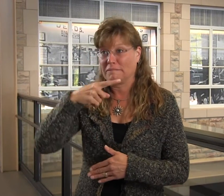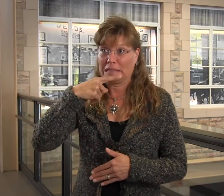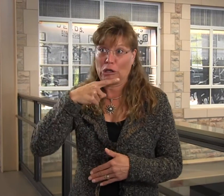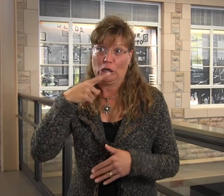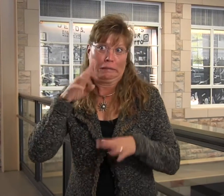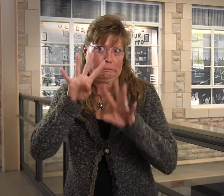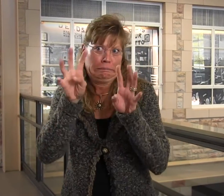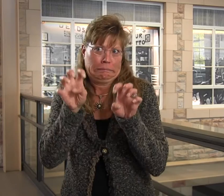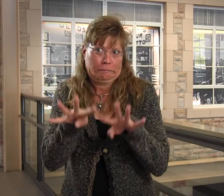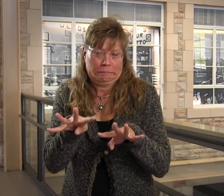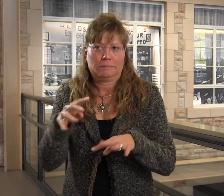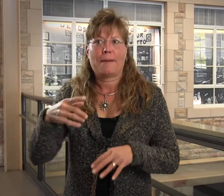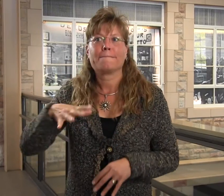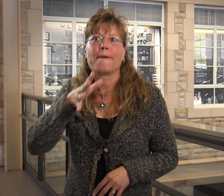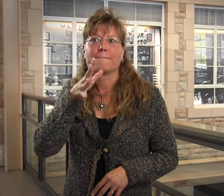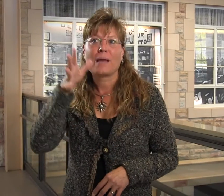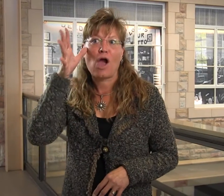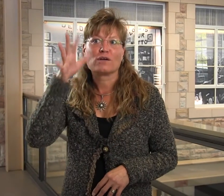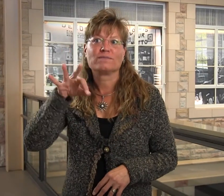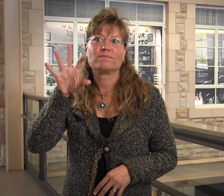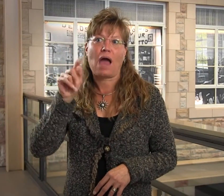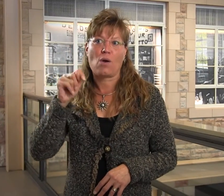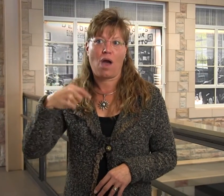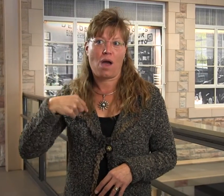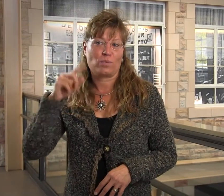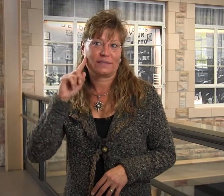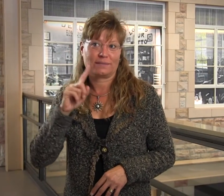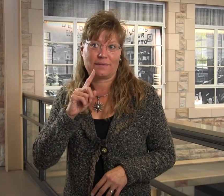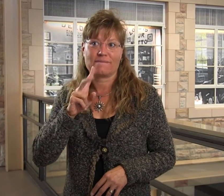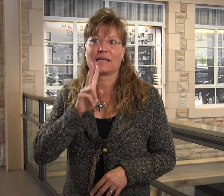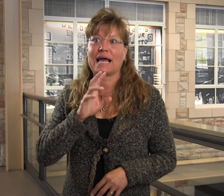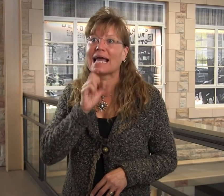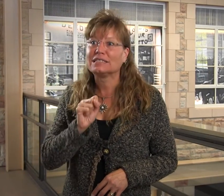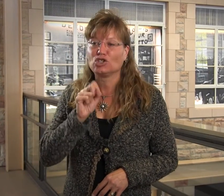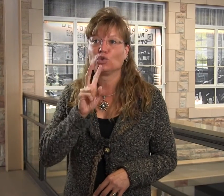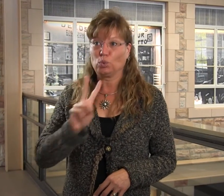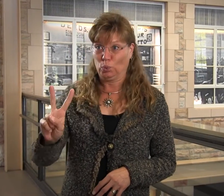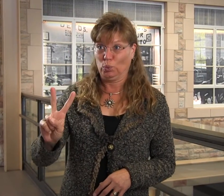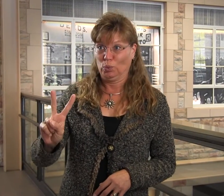Now, we're not really sure if I was born Deaf or hearing, however, my parents found out that I was Deaf